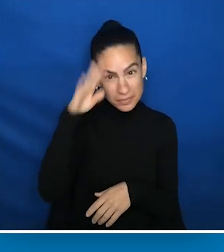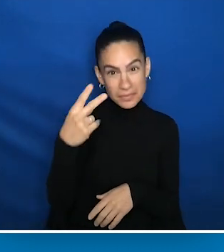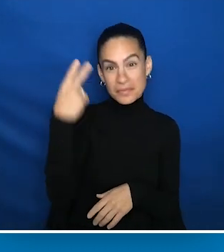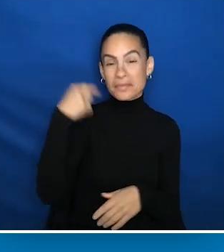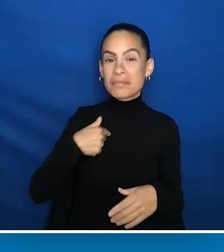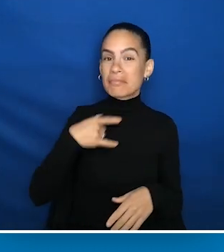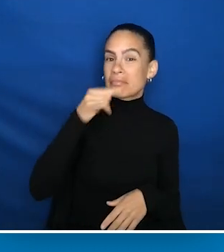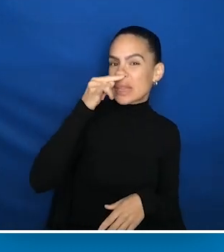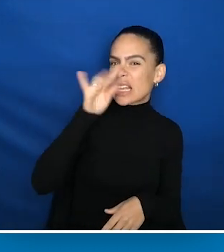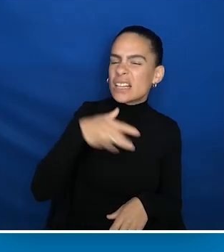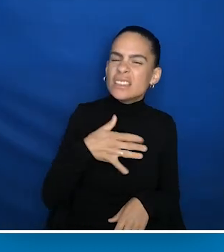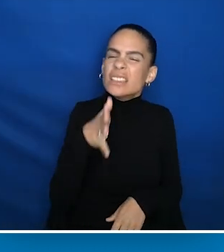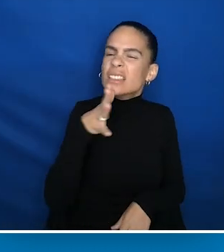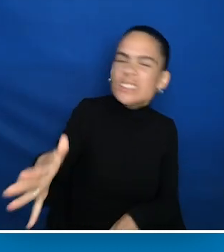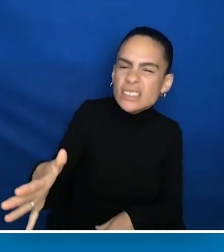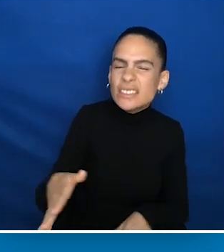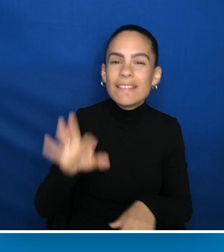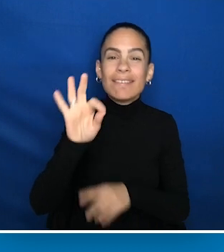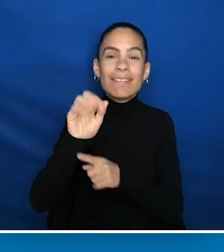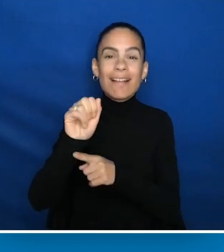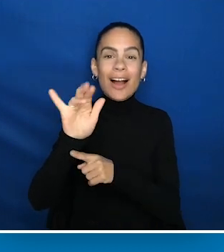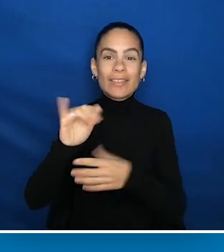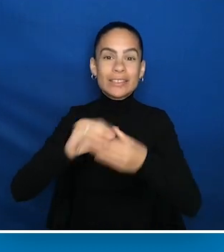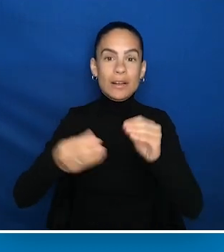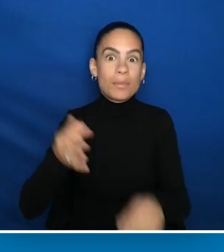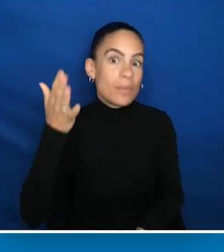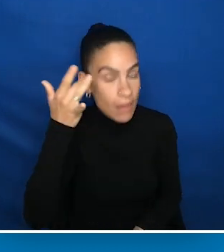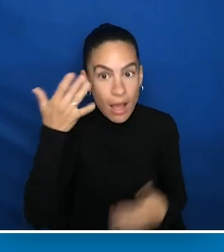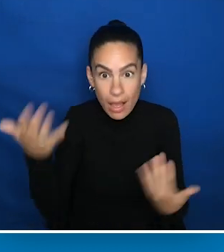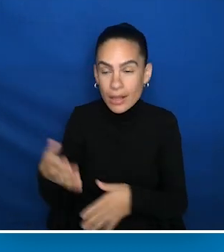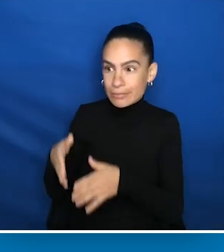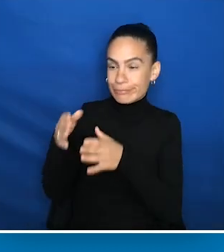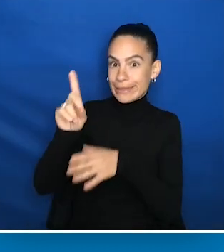and fairy tales I hadn't heard yet because it always ended up bad for the guy with a disability.